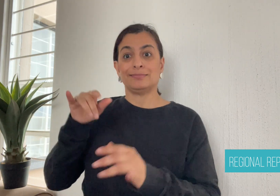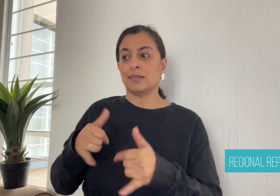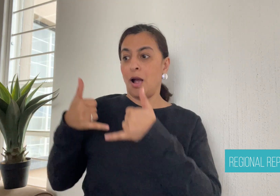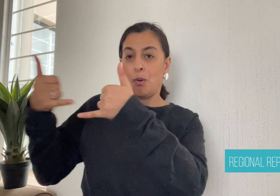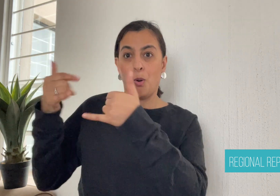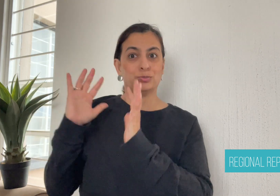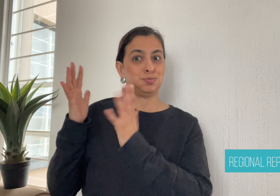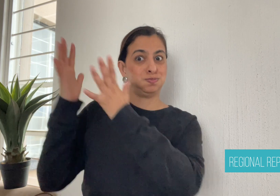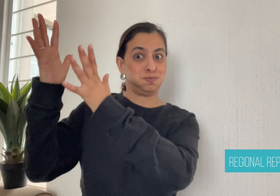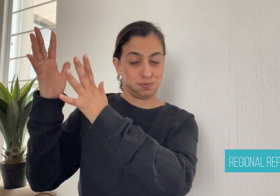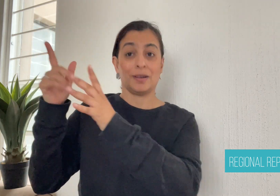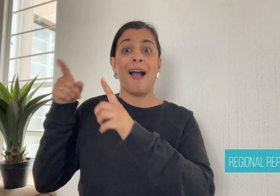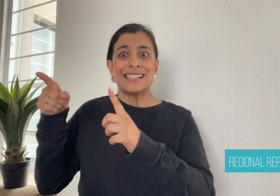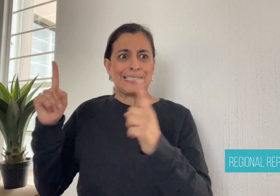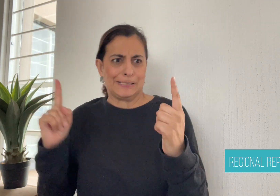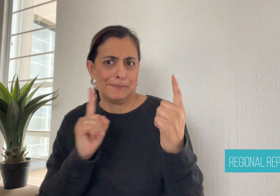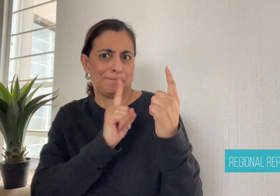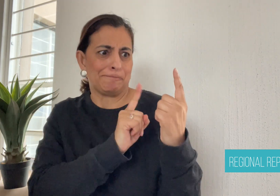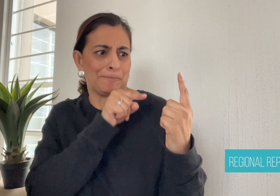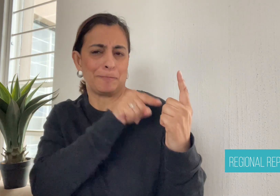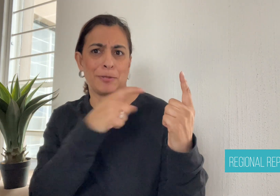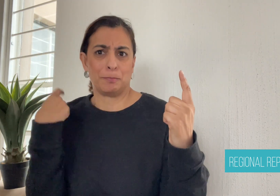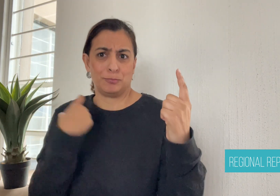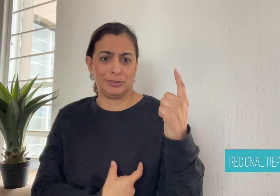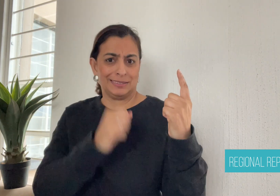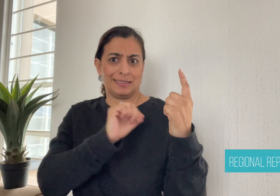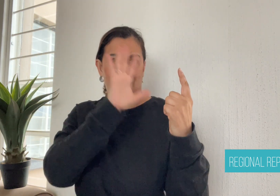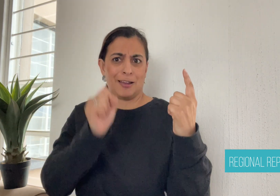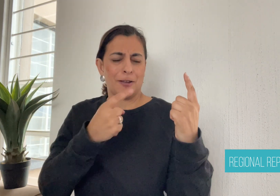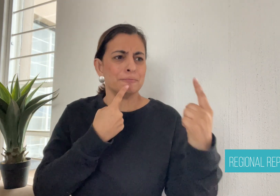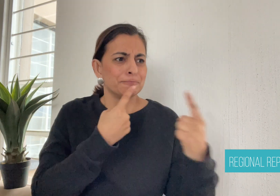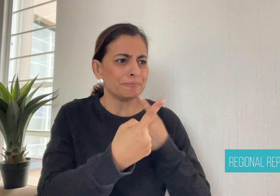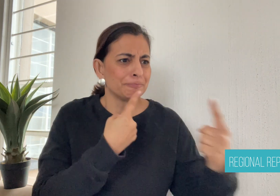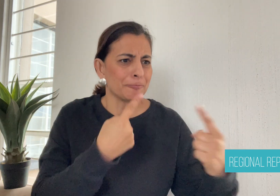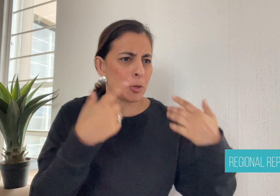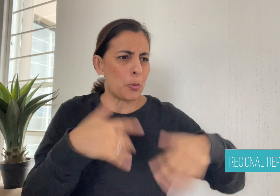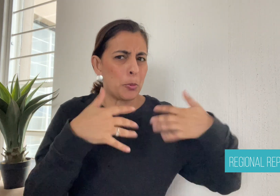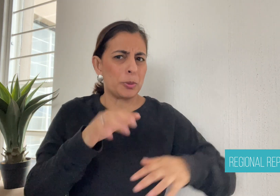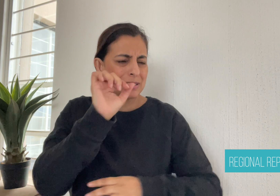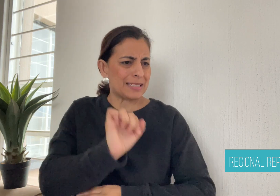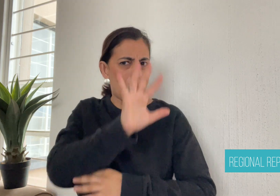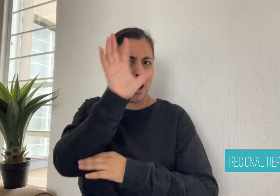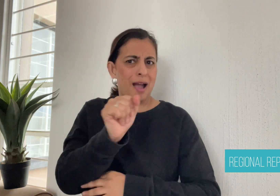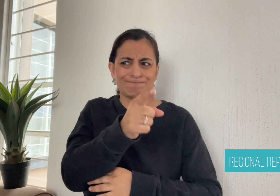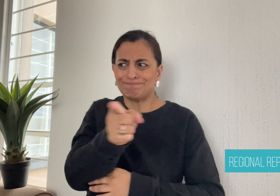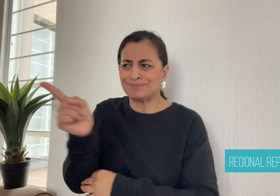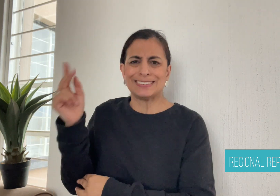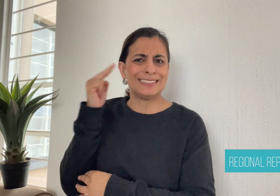Access to telecommunications is available in other countries,